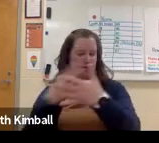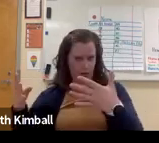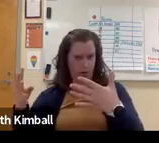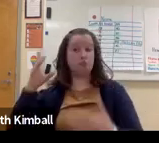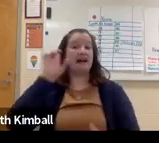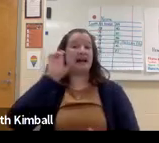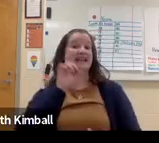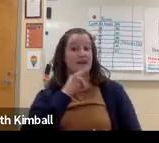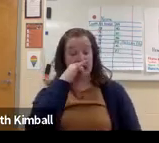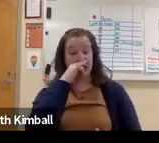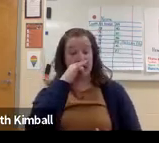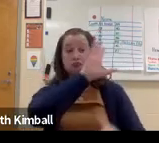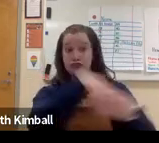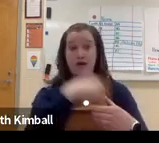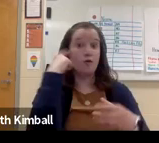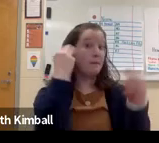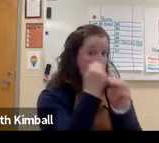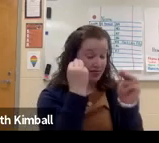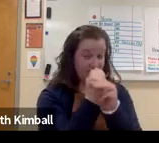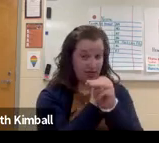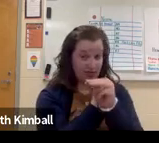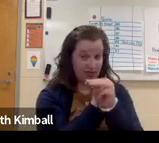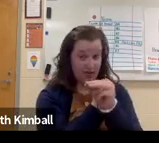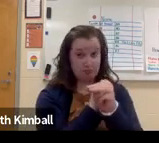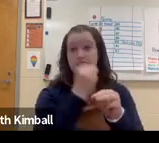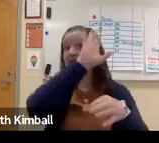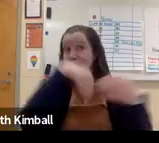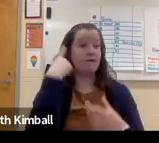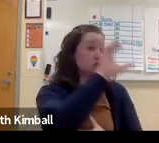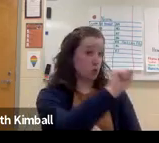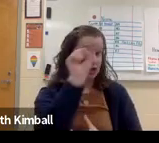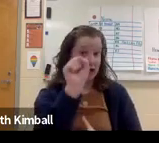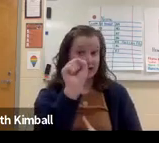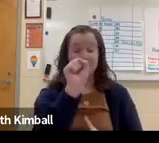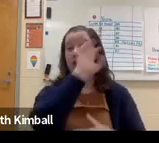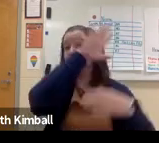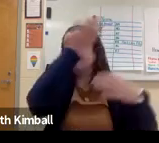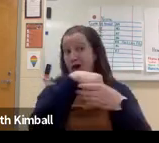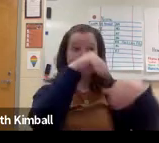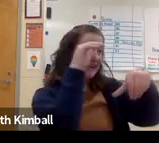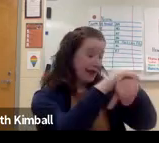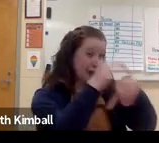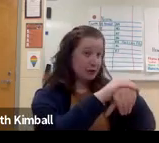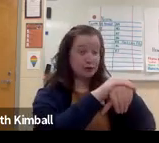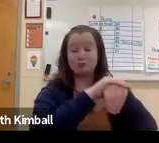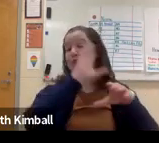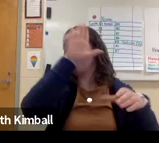is, let's say, you have a deaf student in a math class